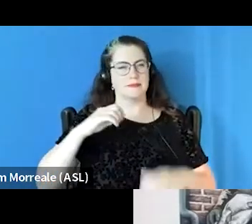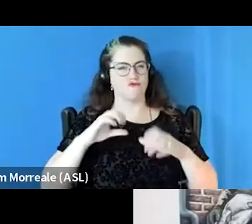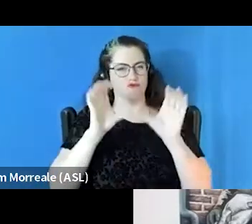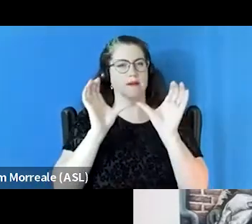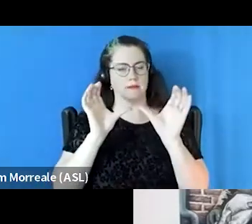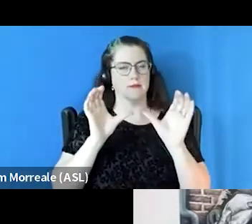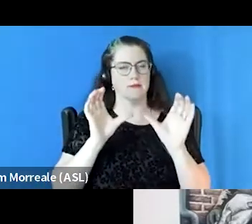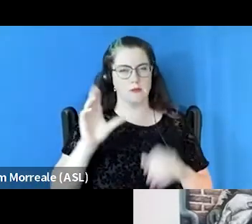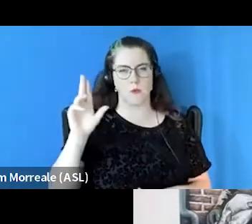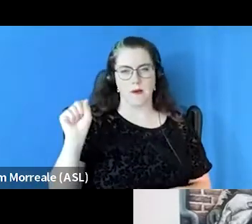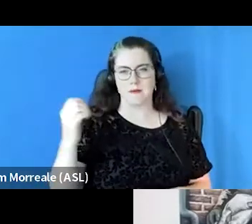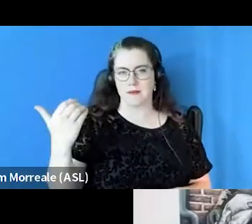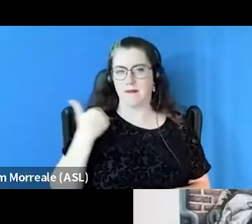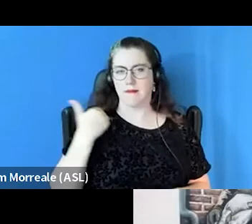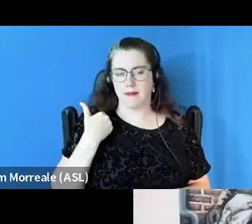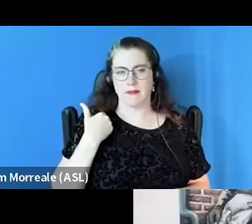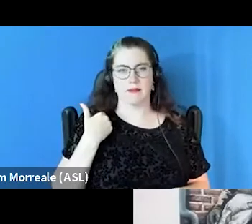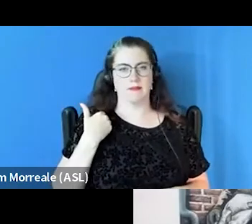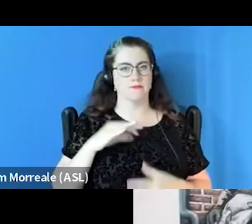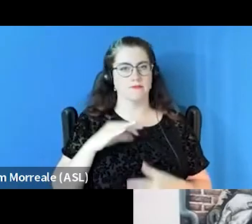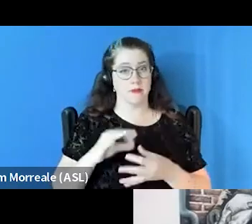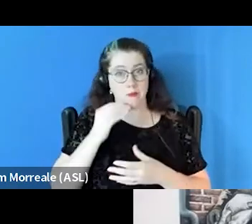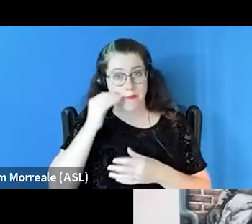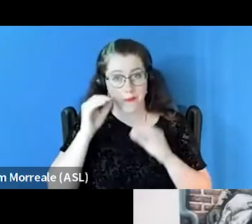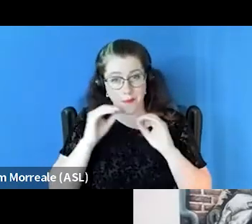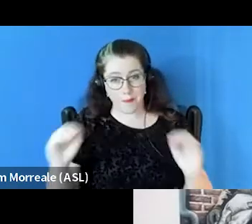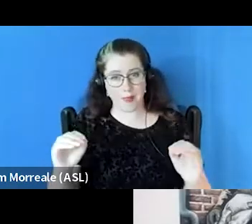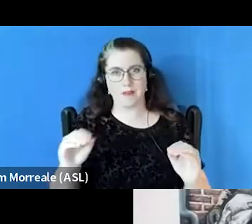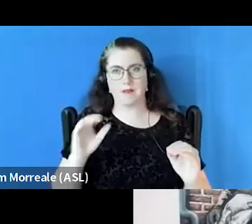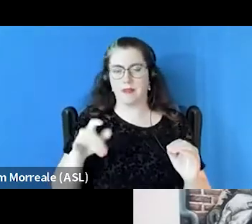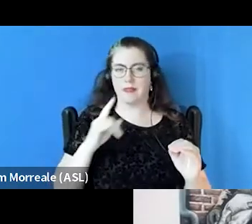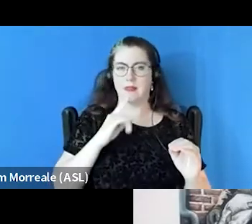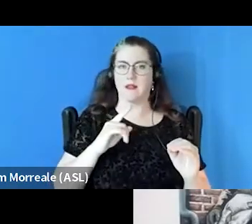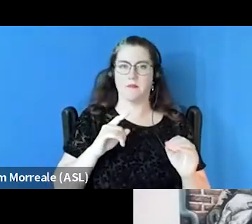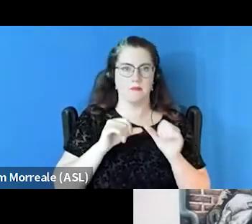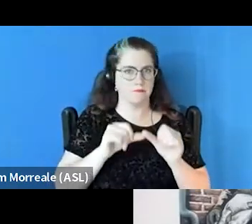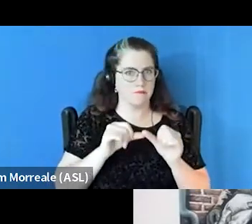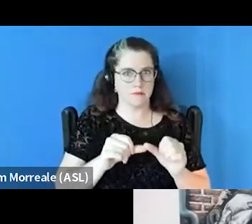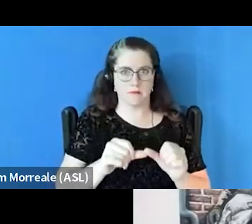in terms of homelessness, especially being perpetuated. It was existing, but really perpetuated